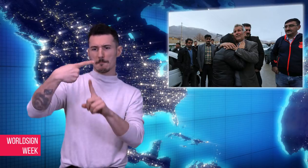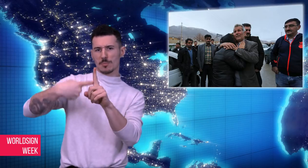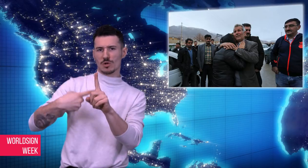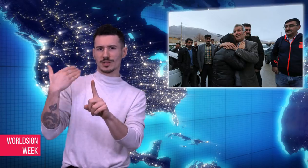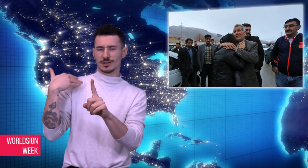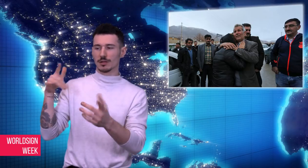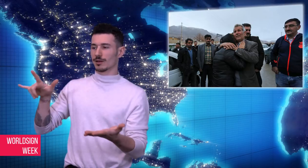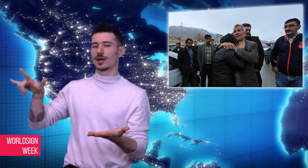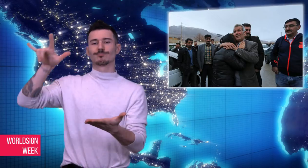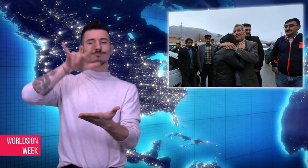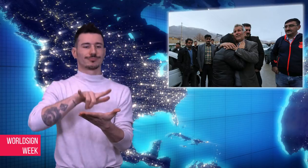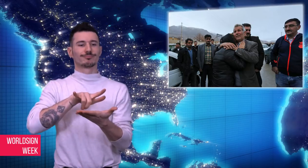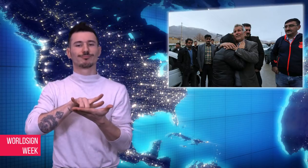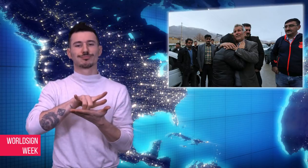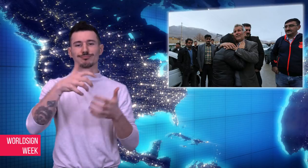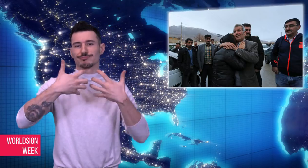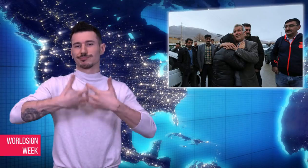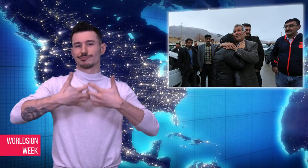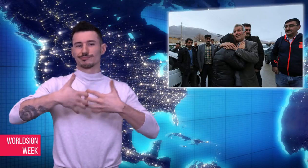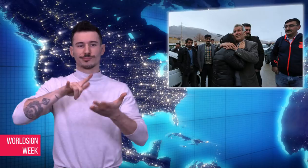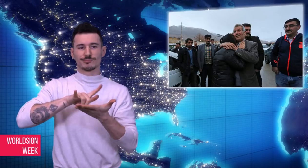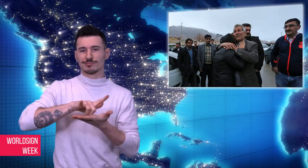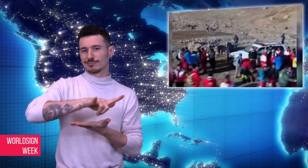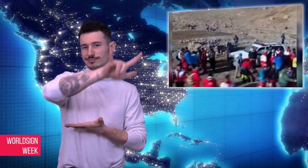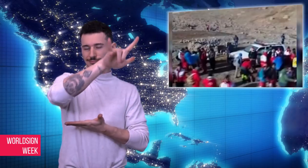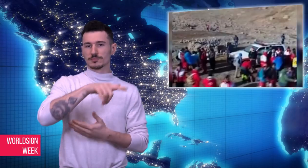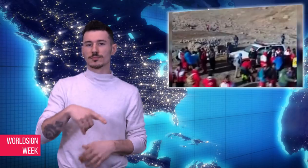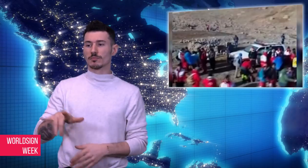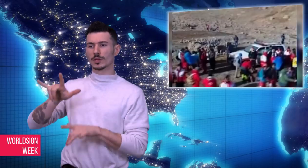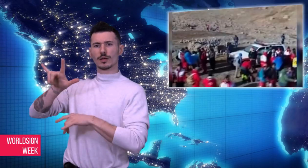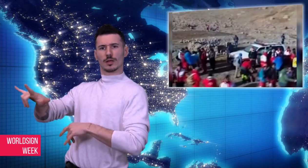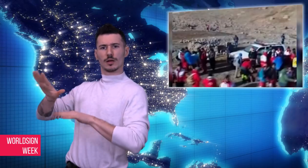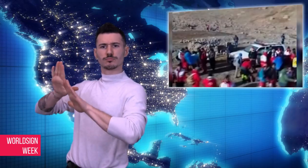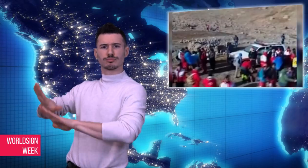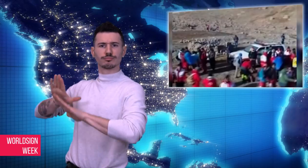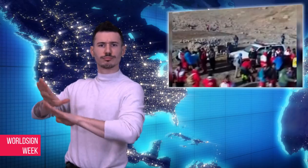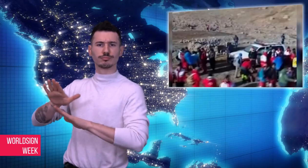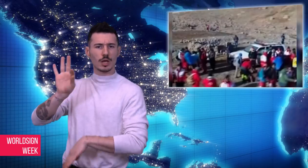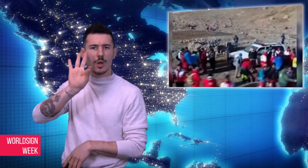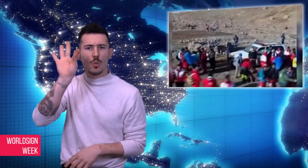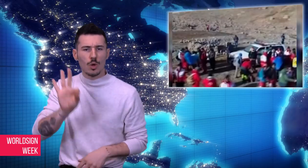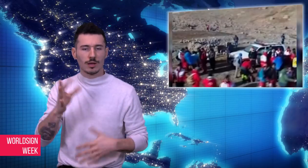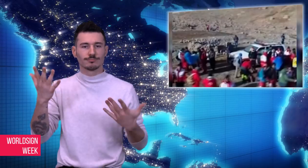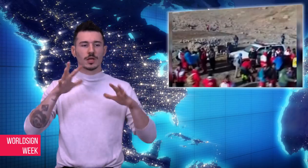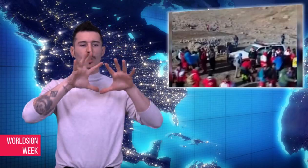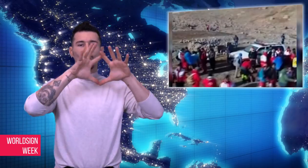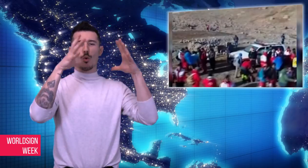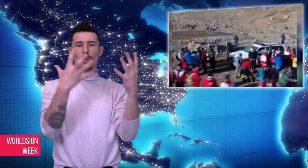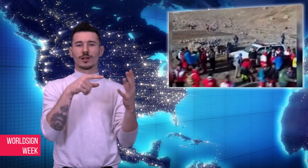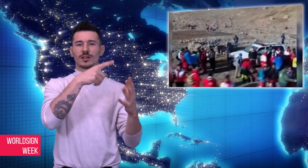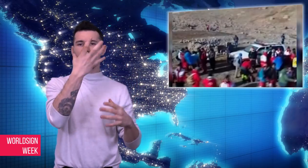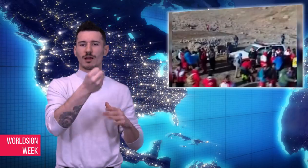banned under international sanctions